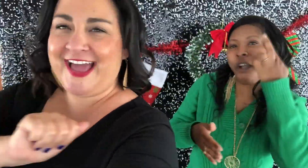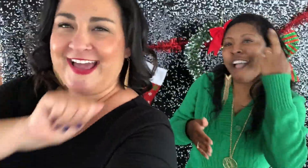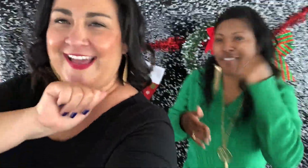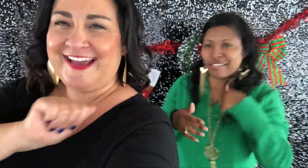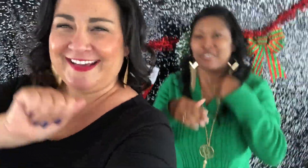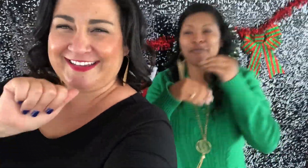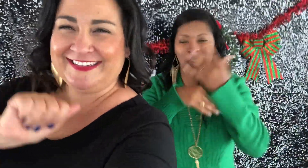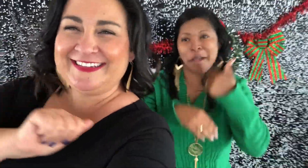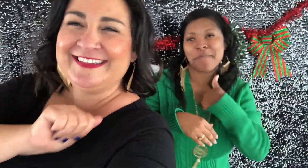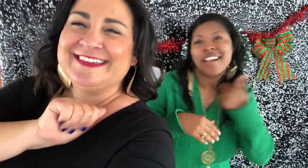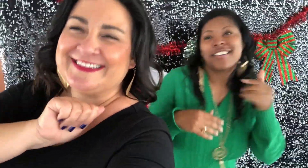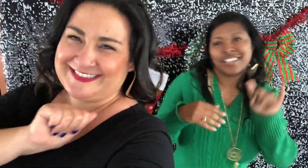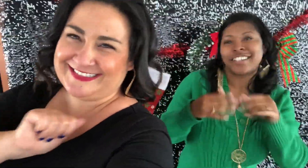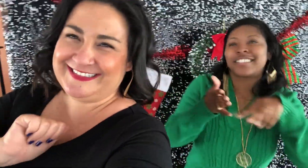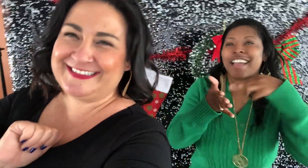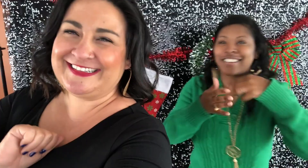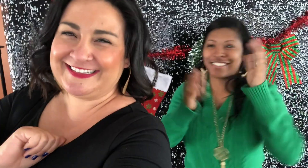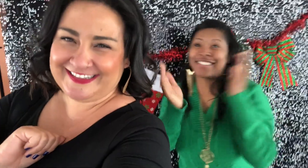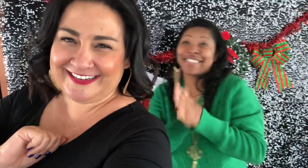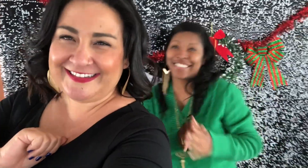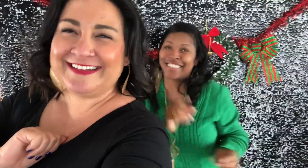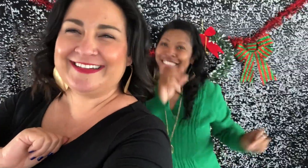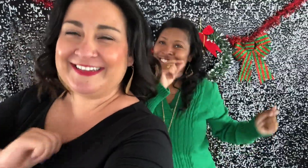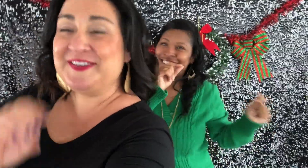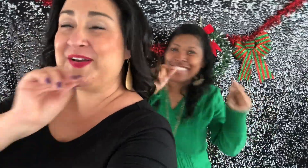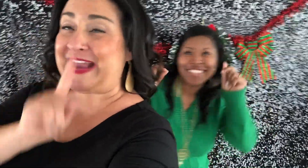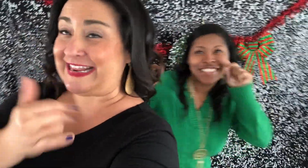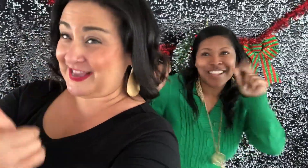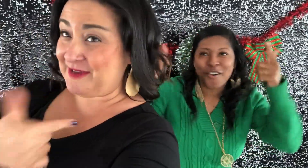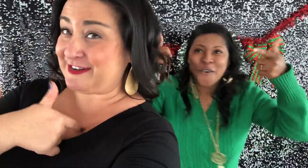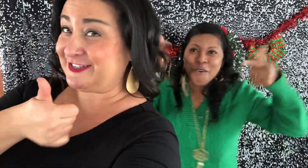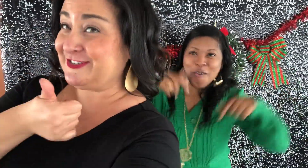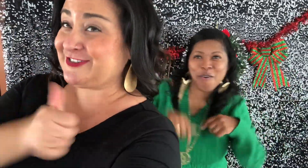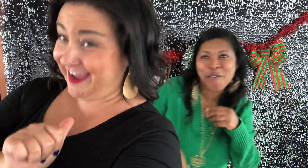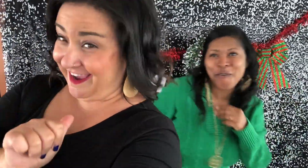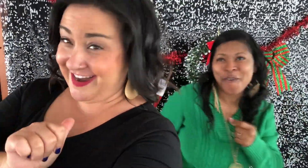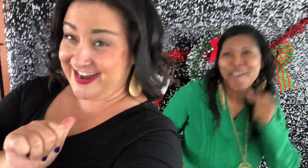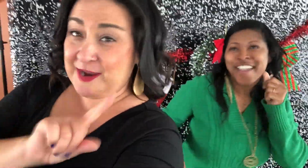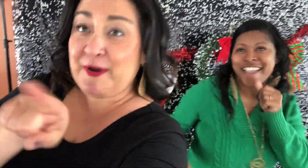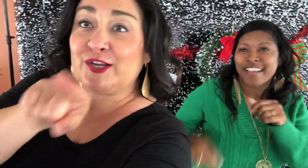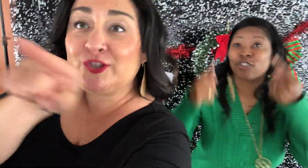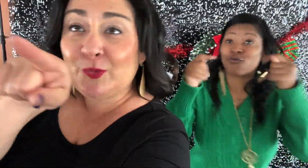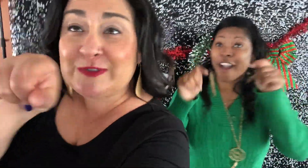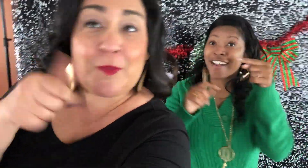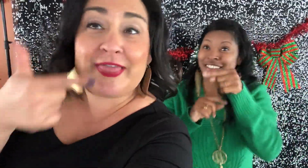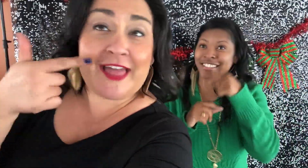That's why. It influenced me to dance. Okay, I'm going to try,